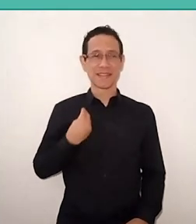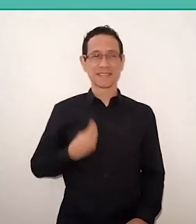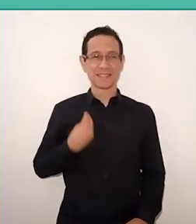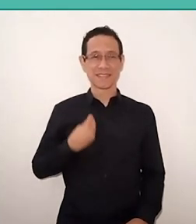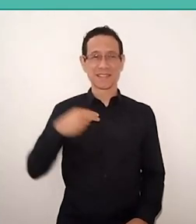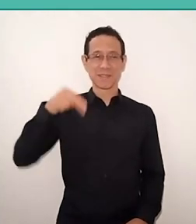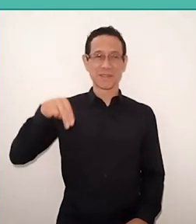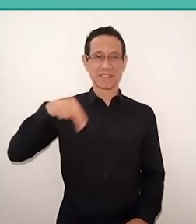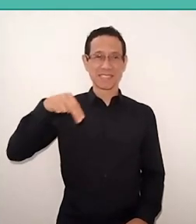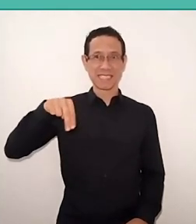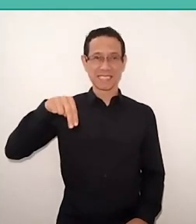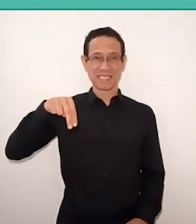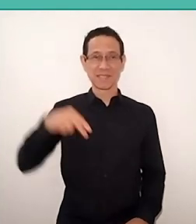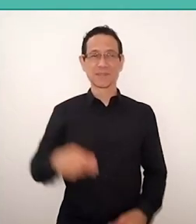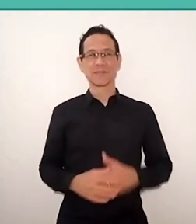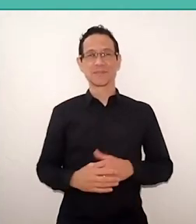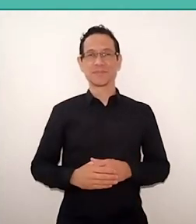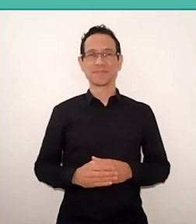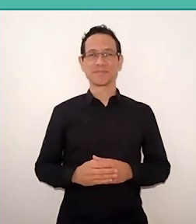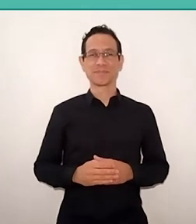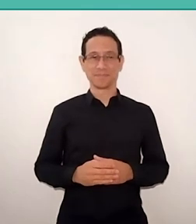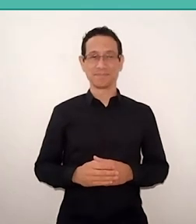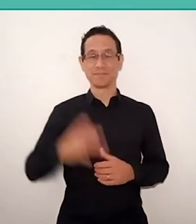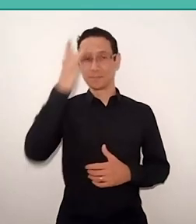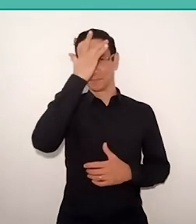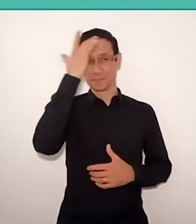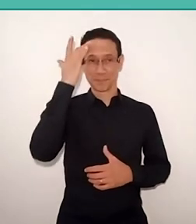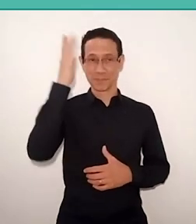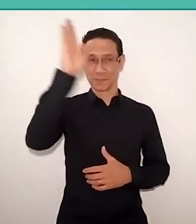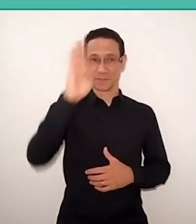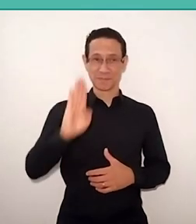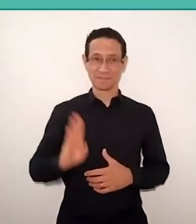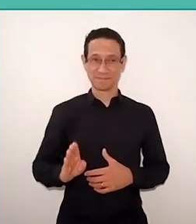as a Brazilian person, was a… for him in exile,